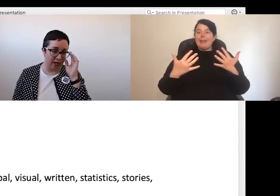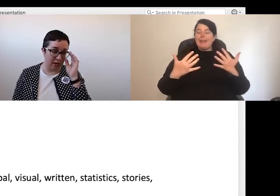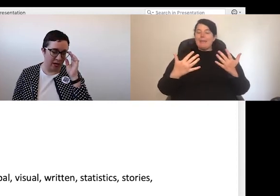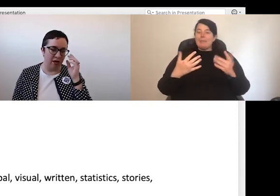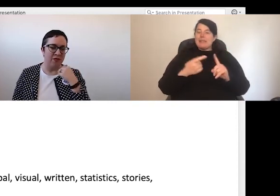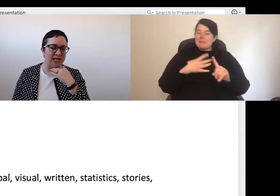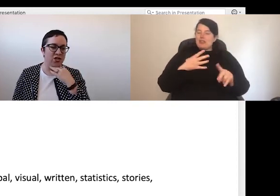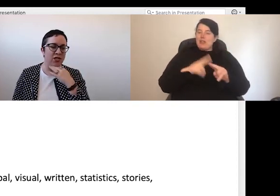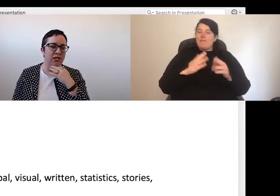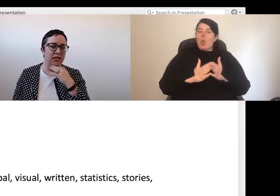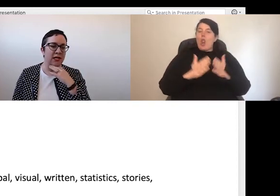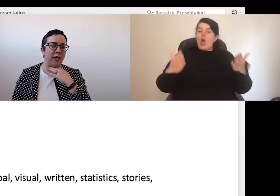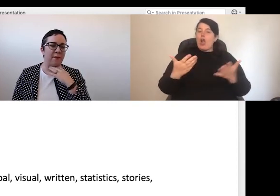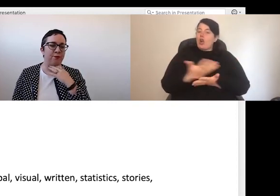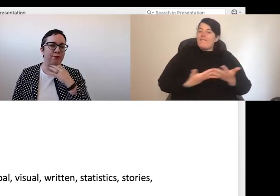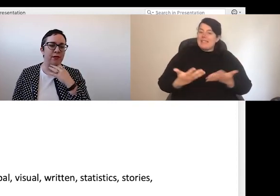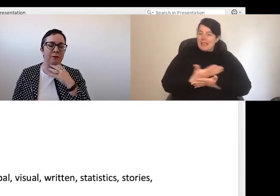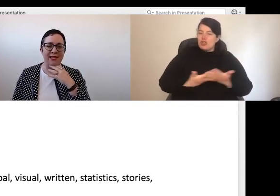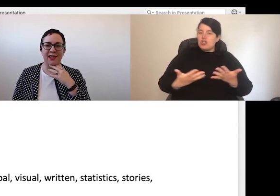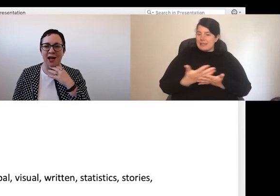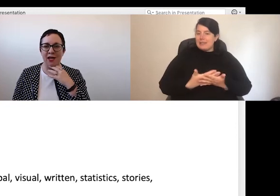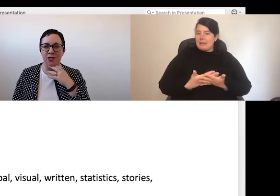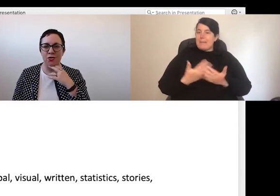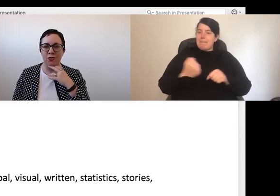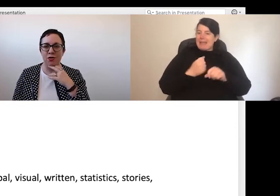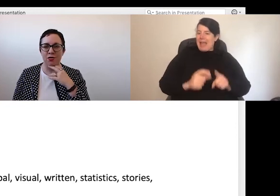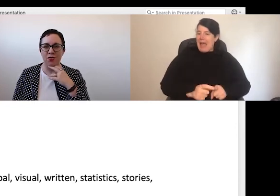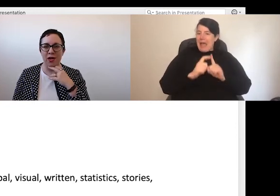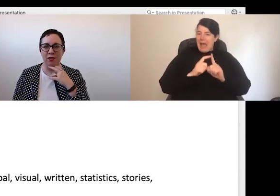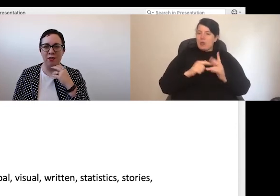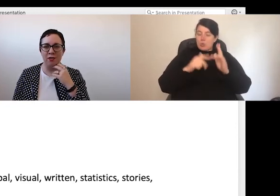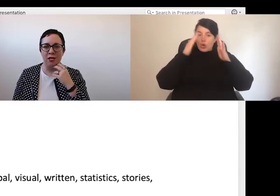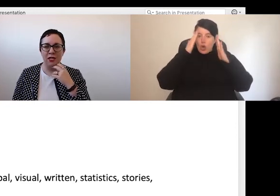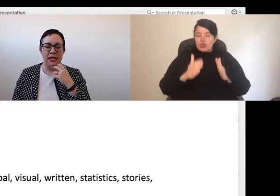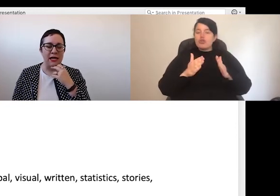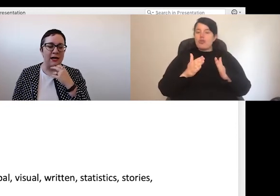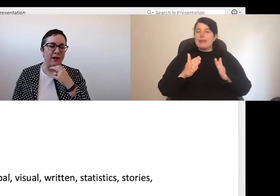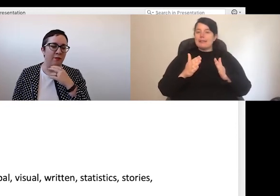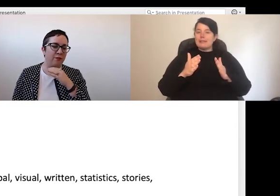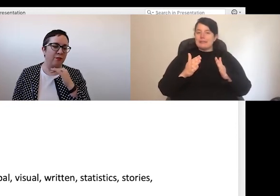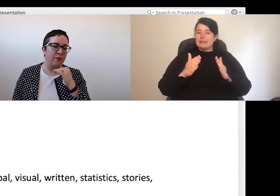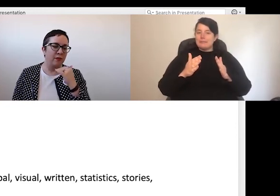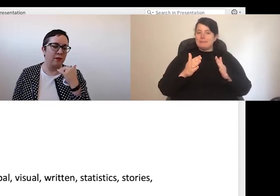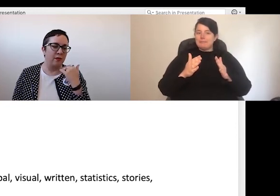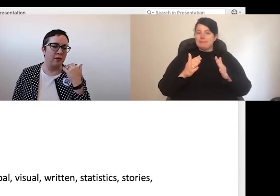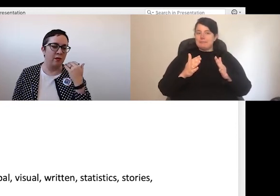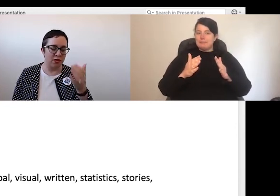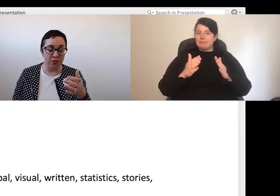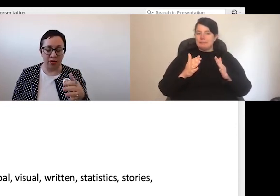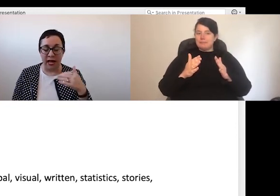conversations, makes it harder to concentrate on - concentrate on and